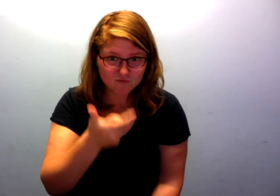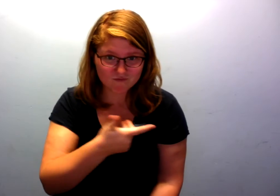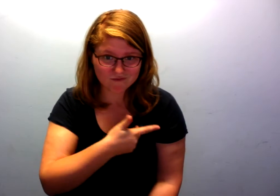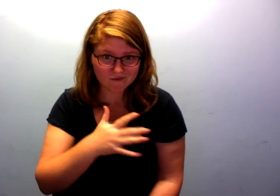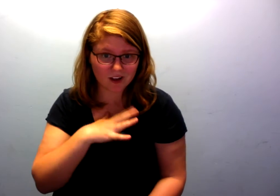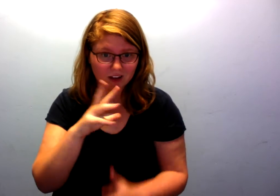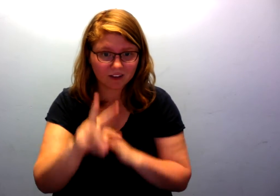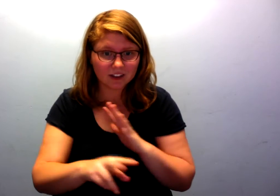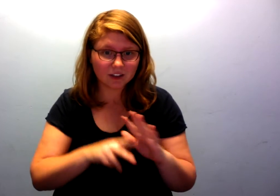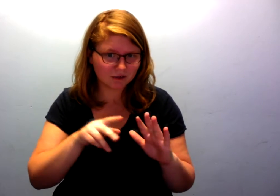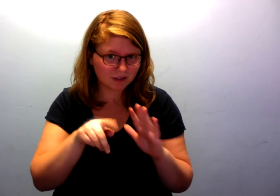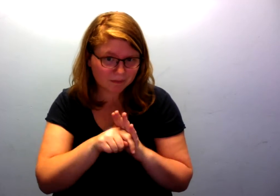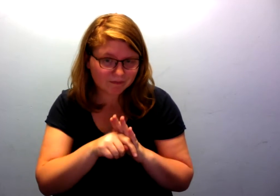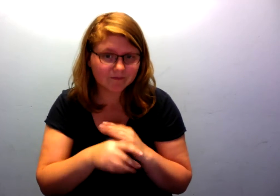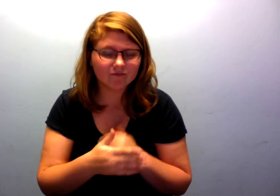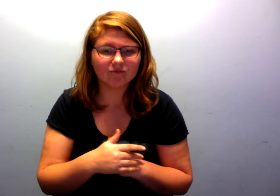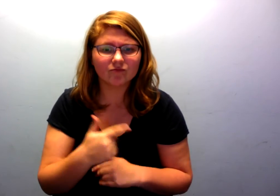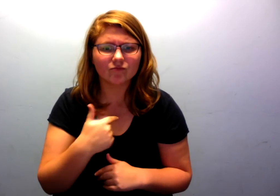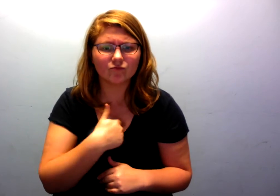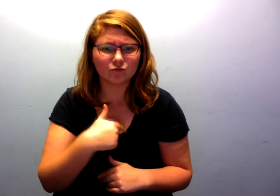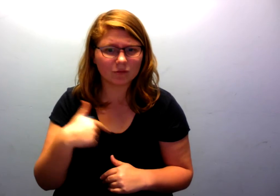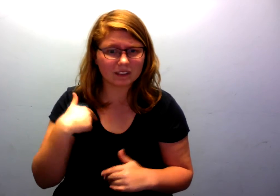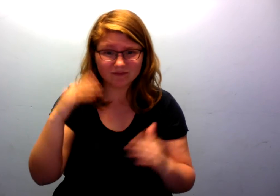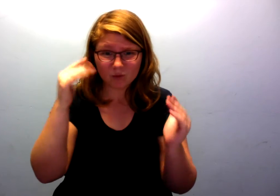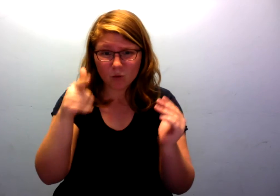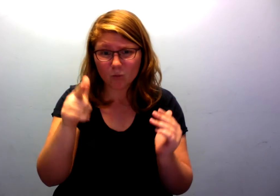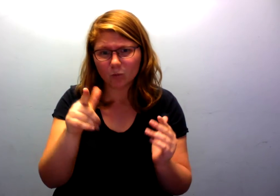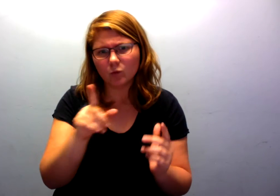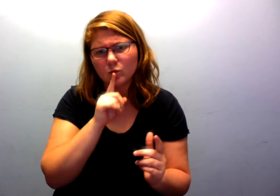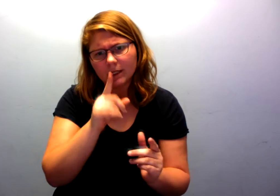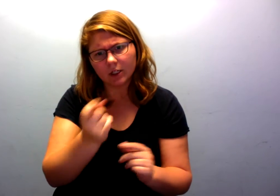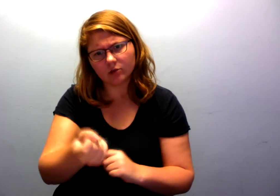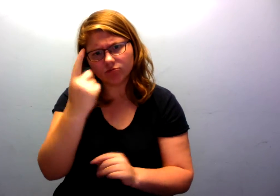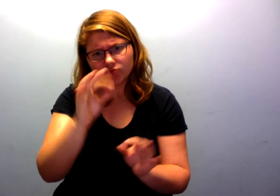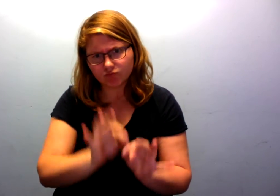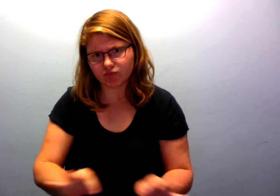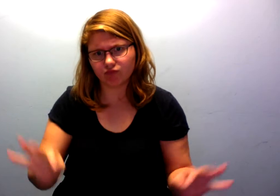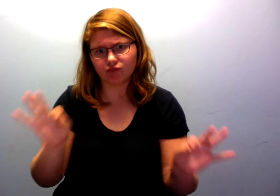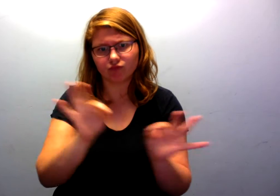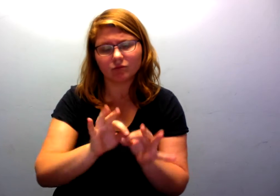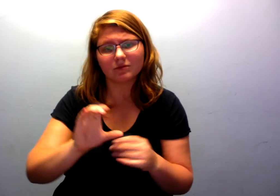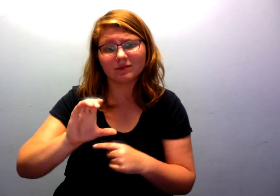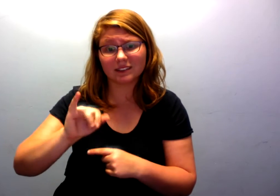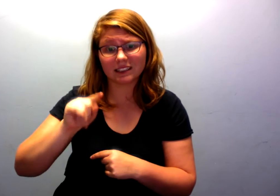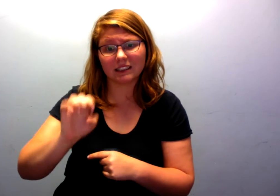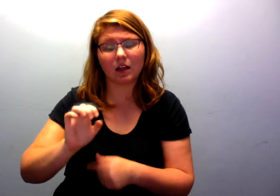Thank you for watching our video! We hope that you understand the importance of citing